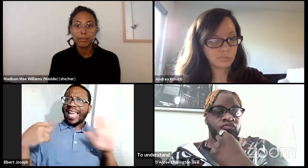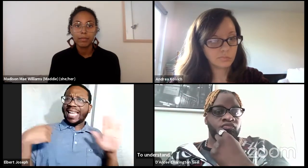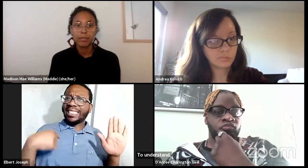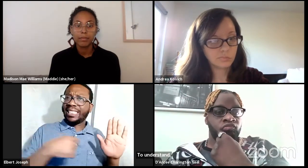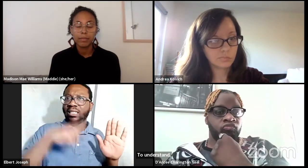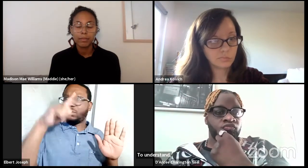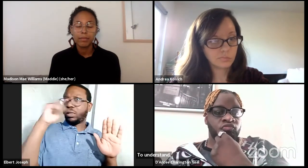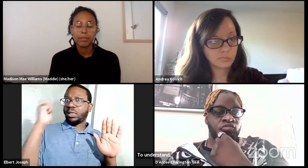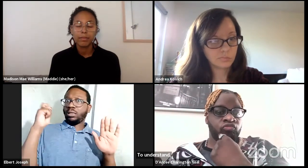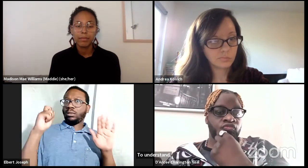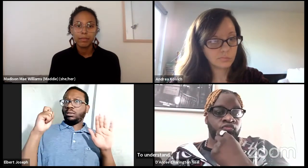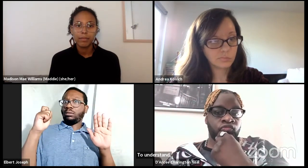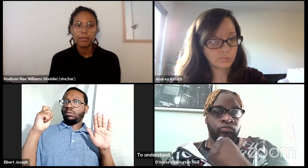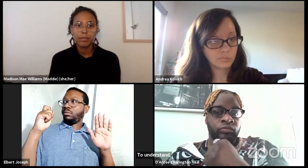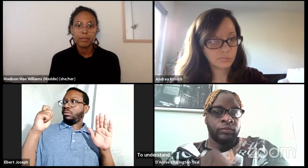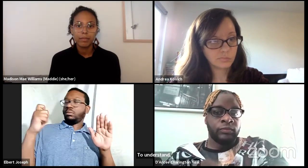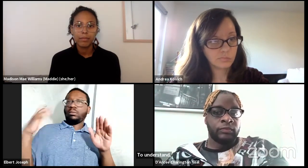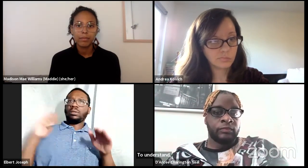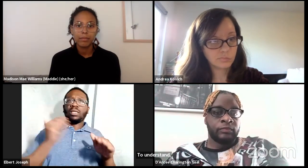and fighting for us to be casted.